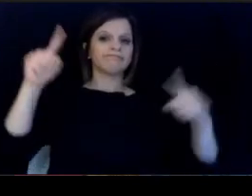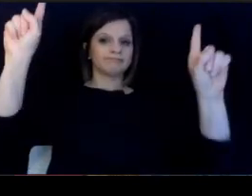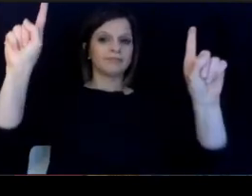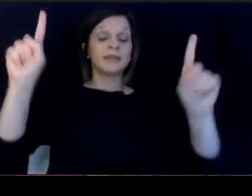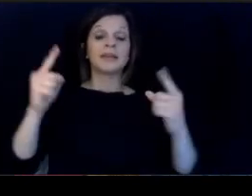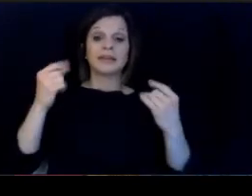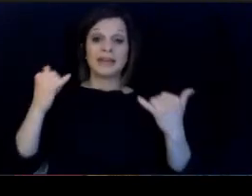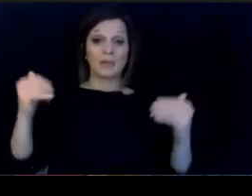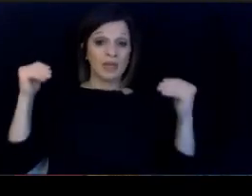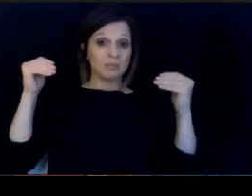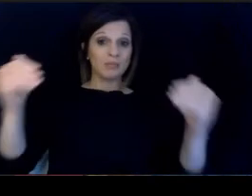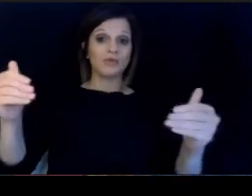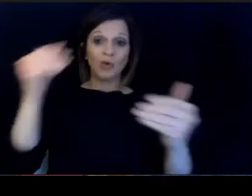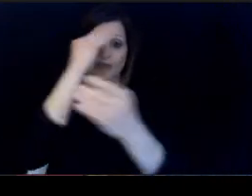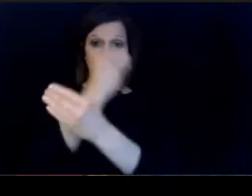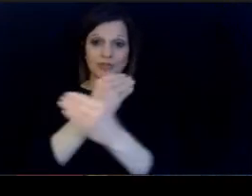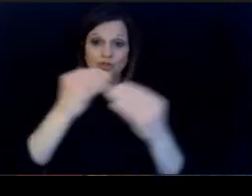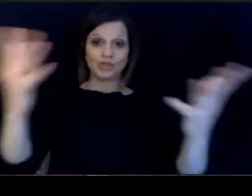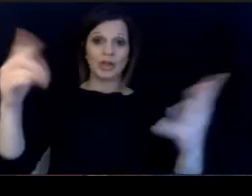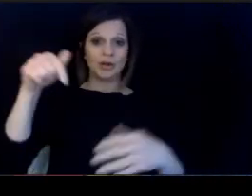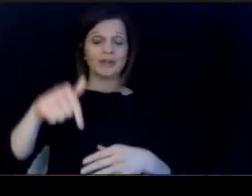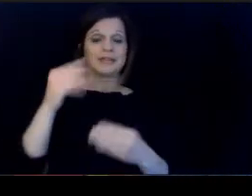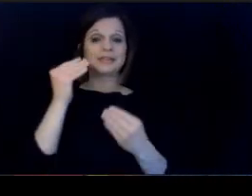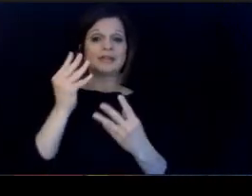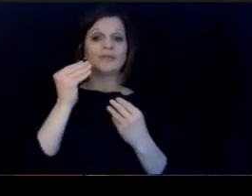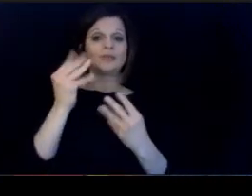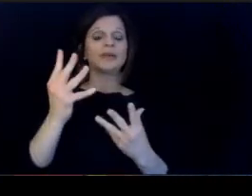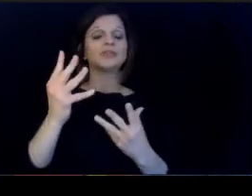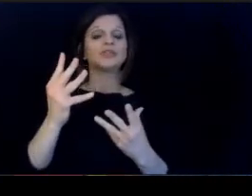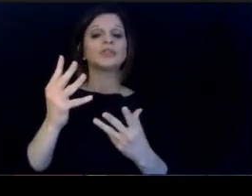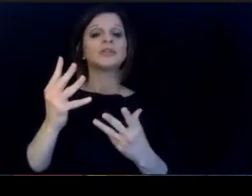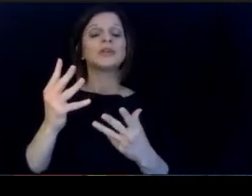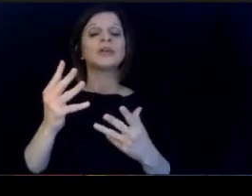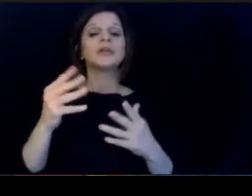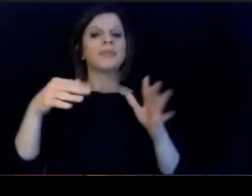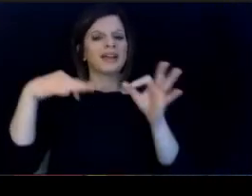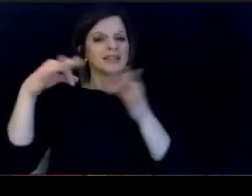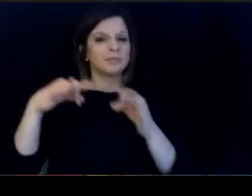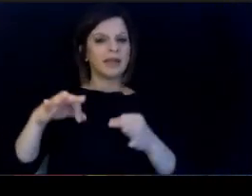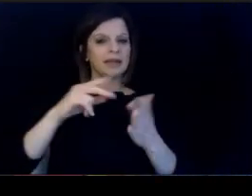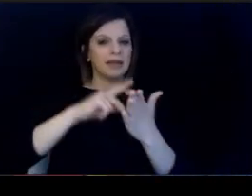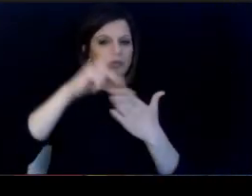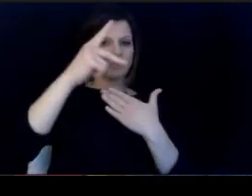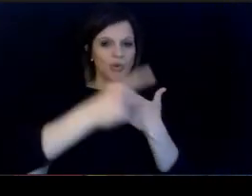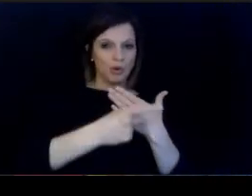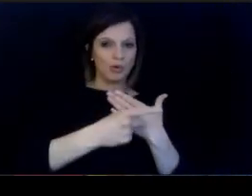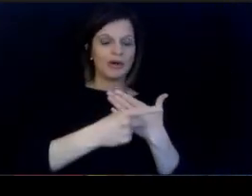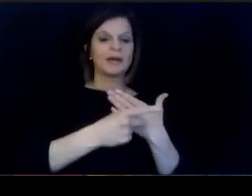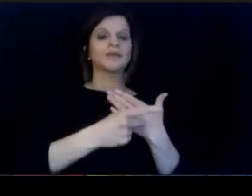sharing this information, laying laying in place. the programs that will be will be standing.